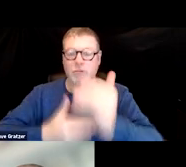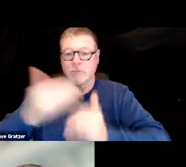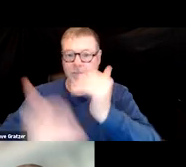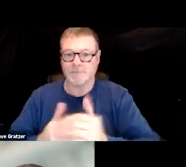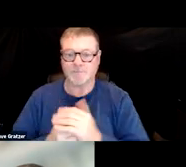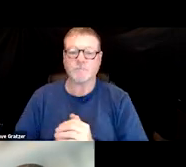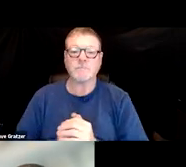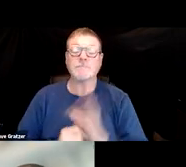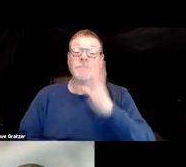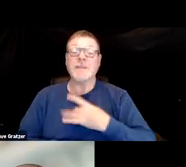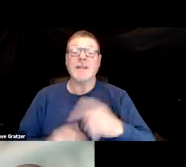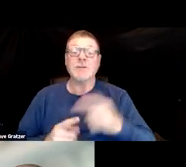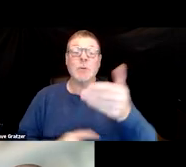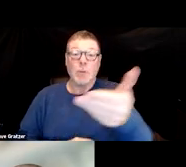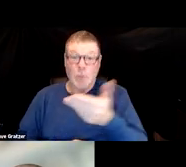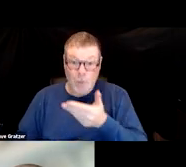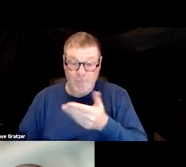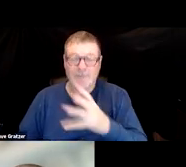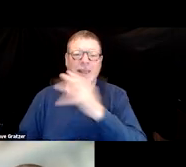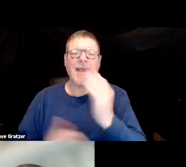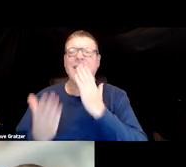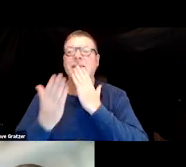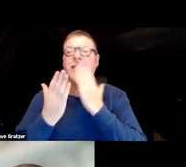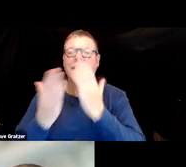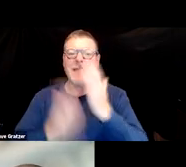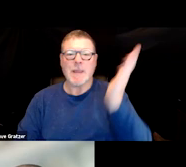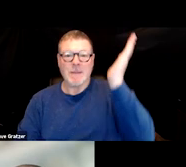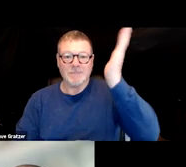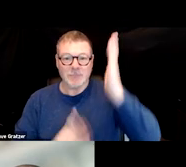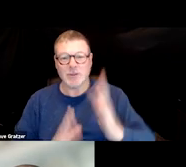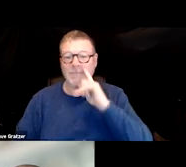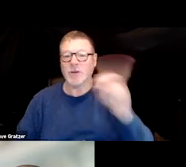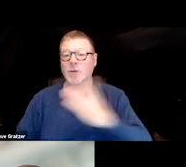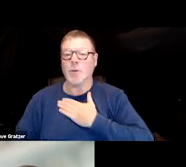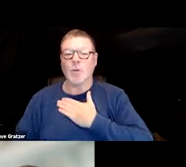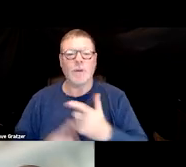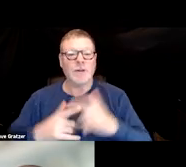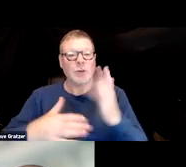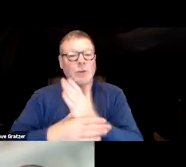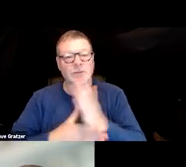I would like to welcome you and thank our presenters for your willingness to share your experience,